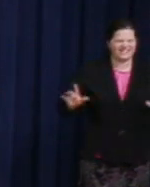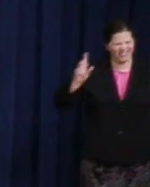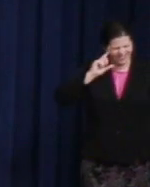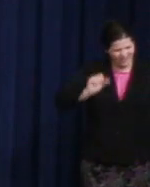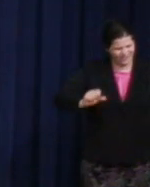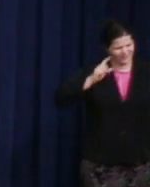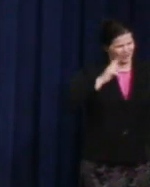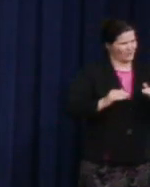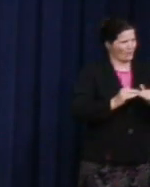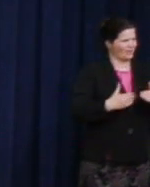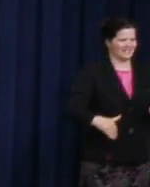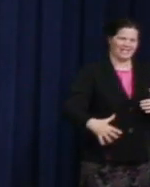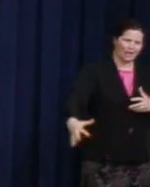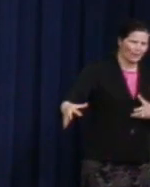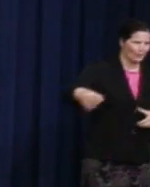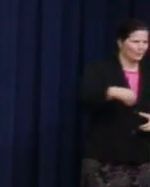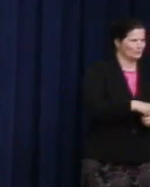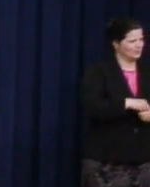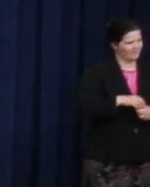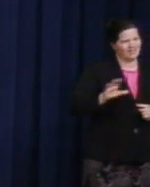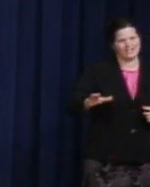was a beacon of light that continues to shine today.